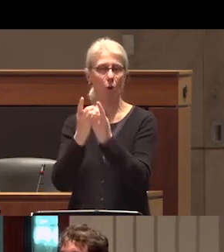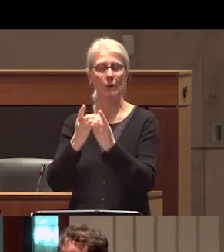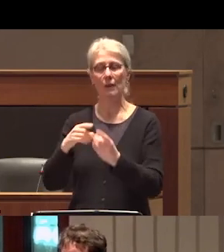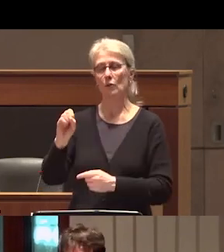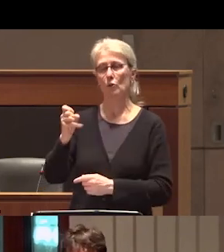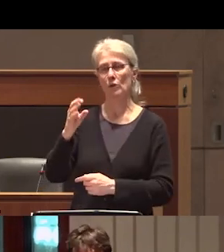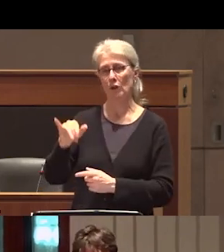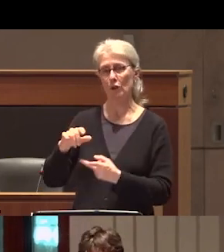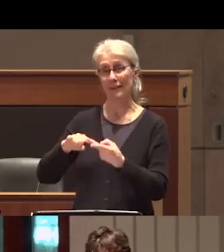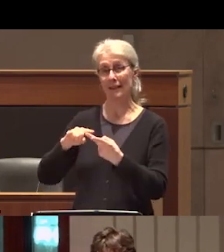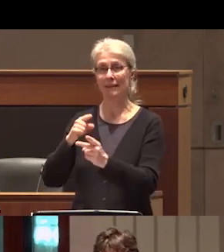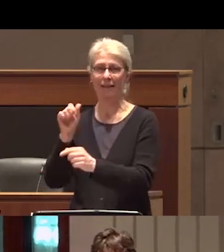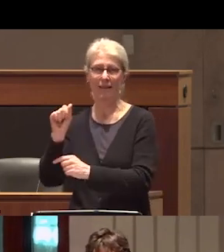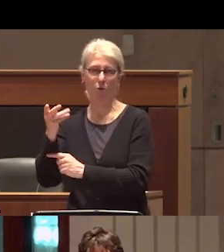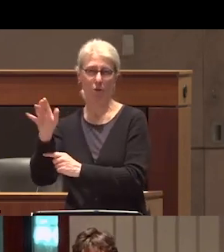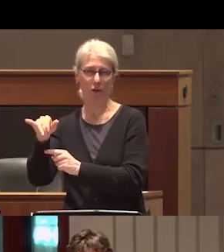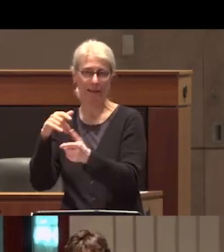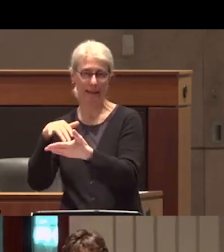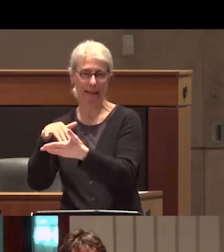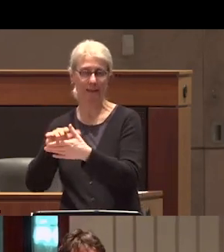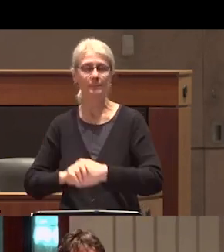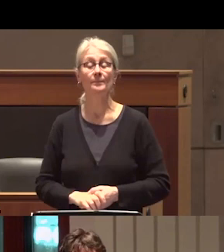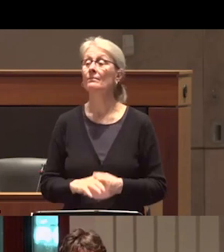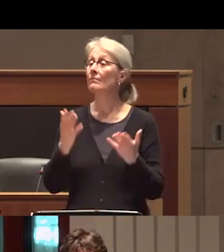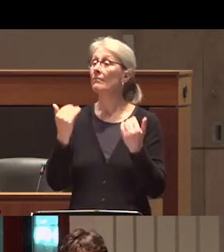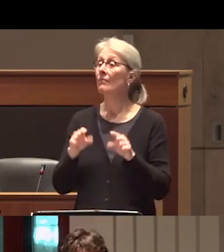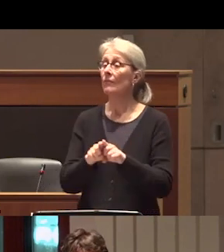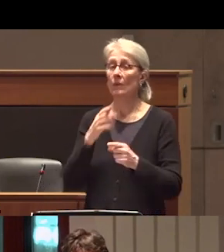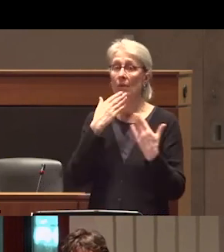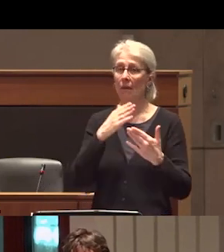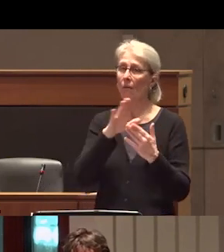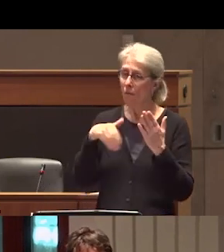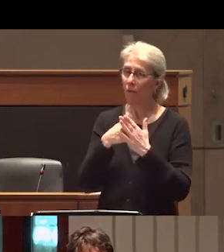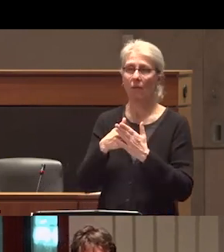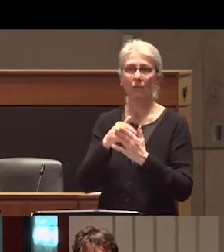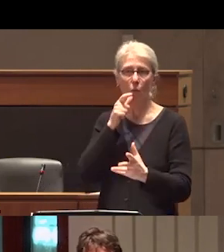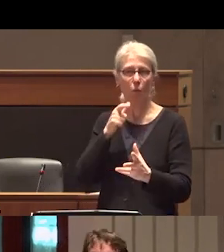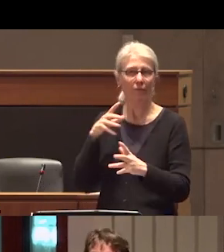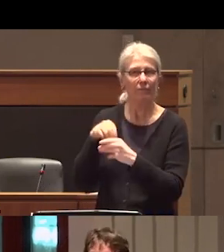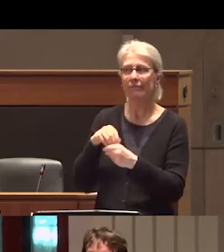anthropology I would also like to thank all the staff and volunteers who helped make this event